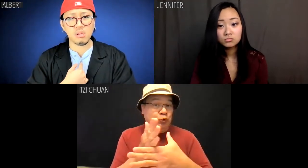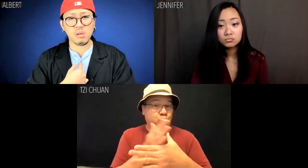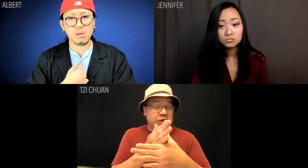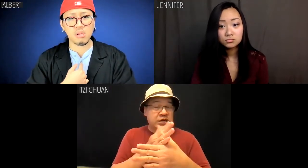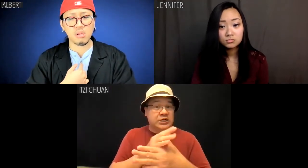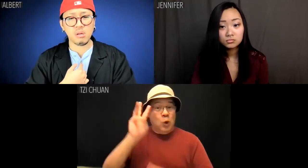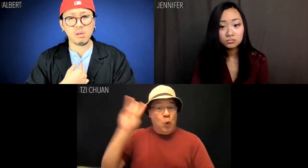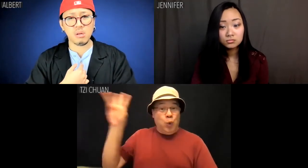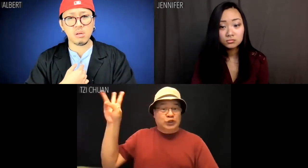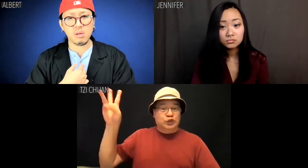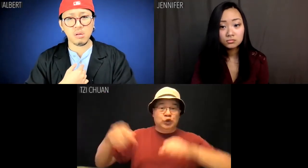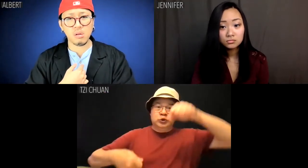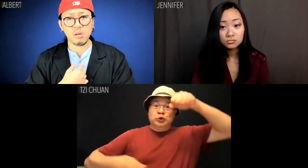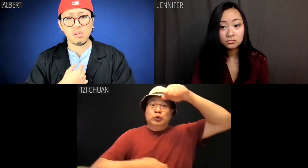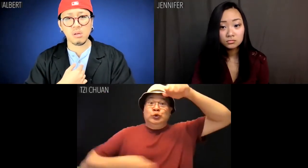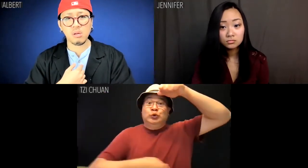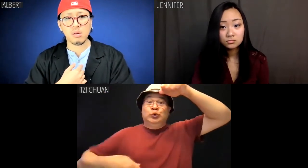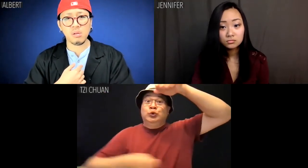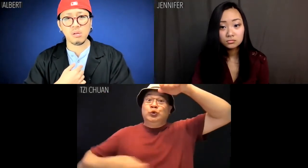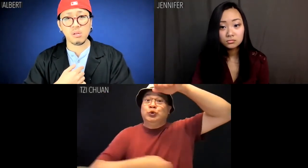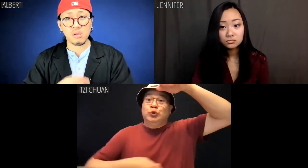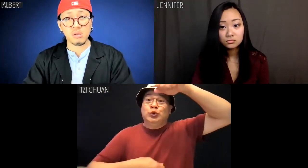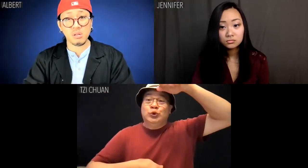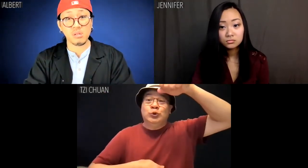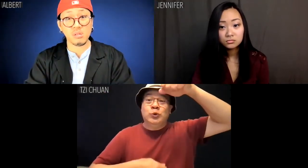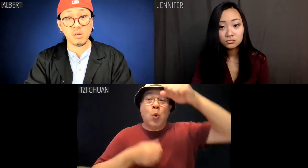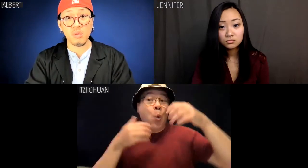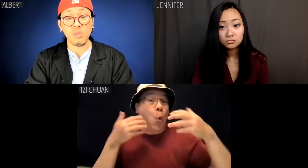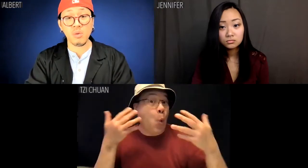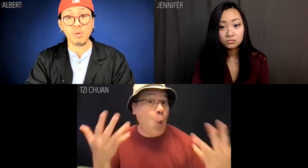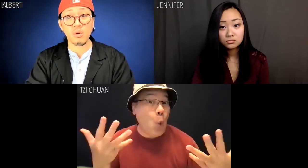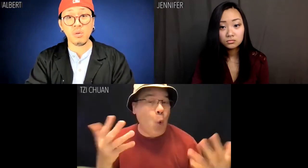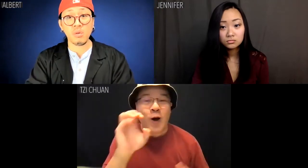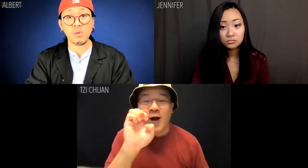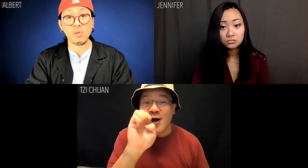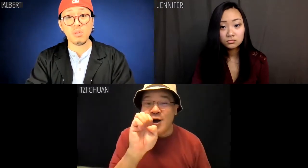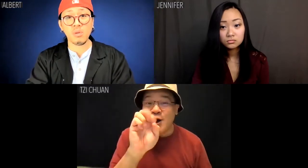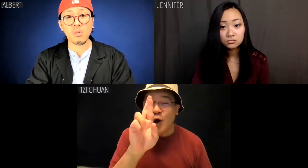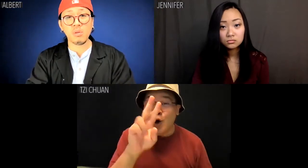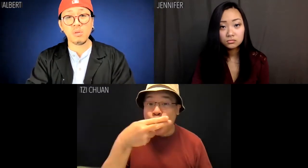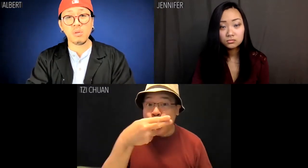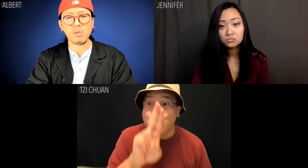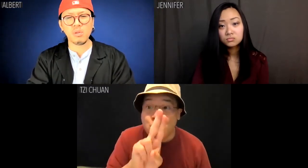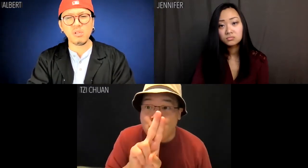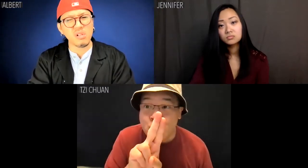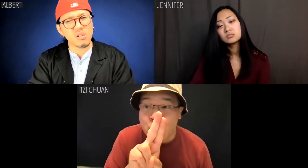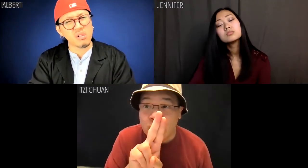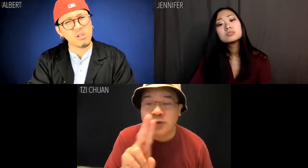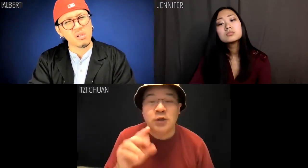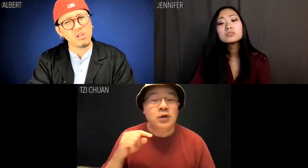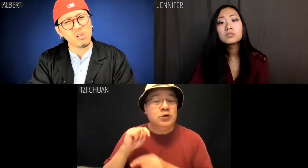this beaten up Western cello or this erhu,